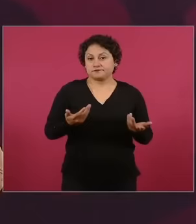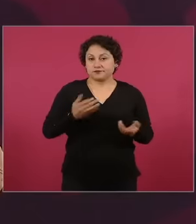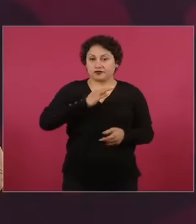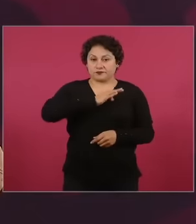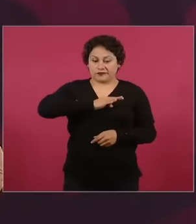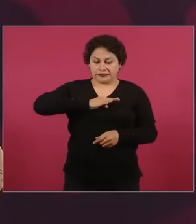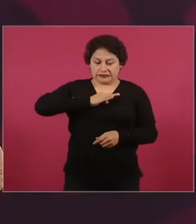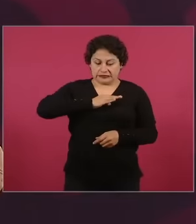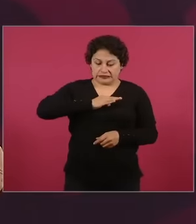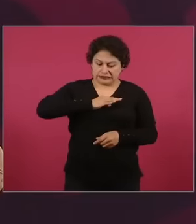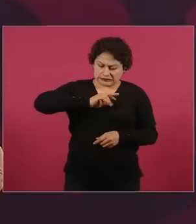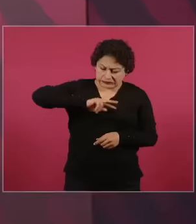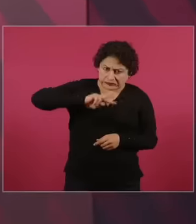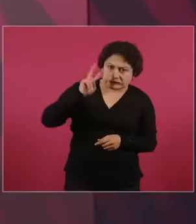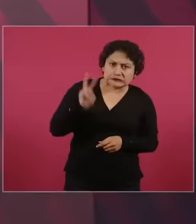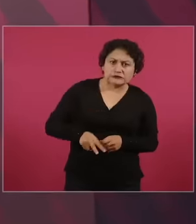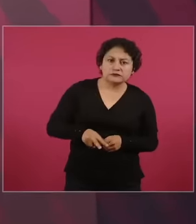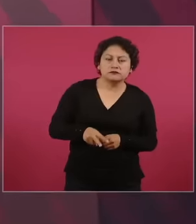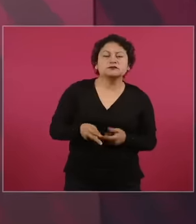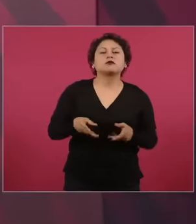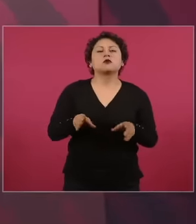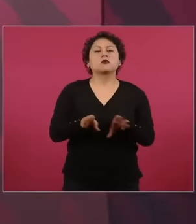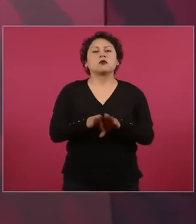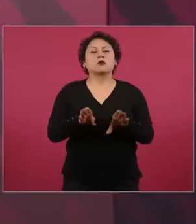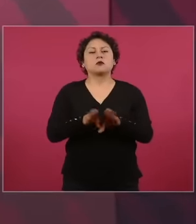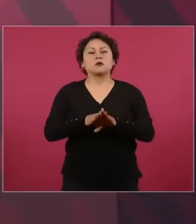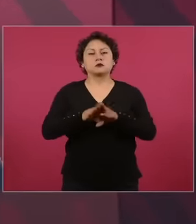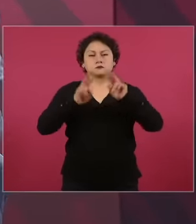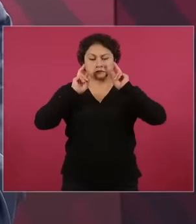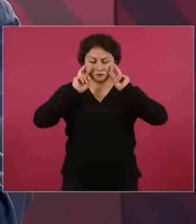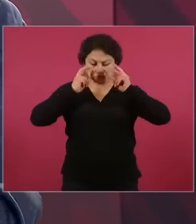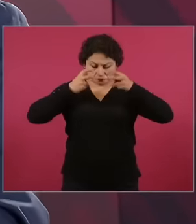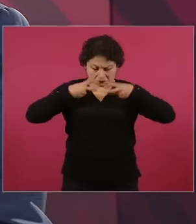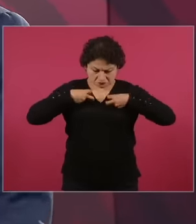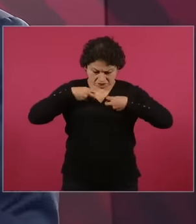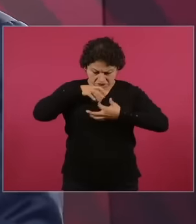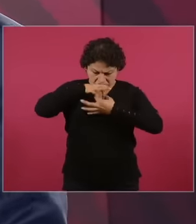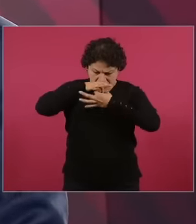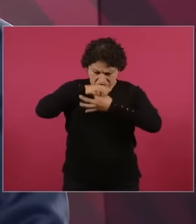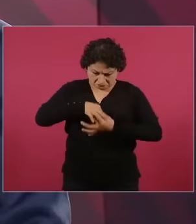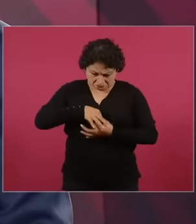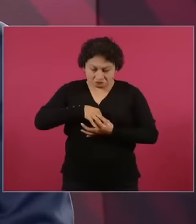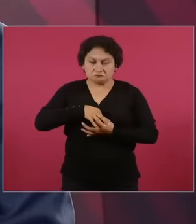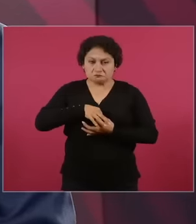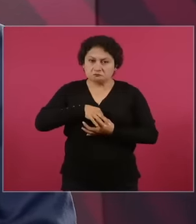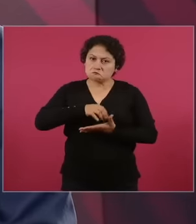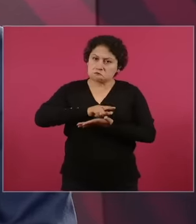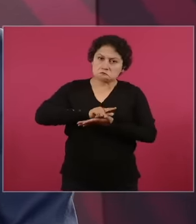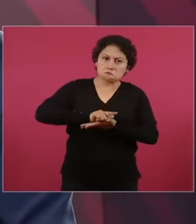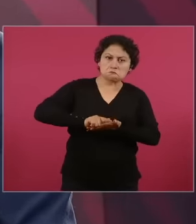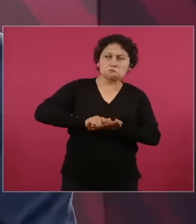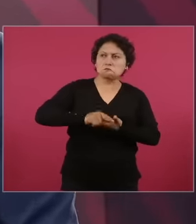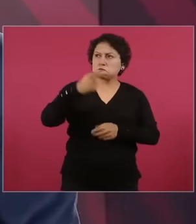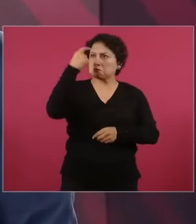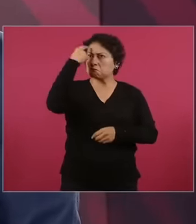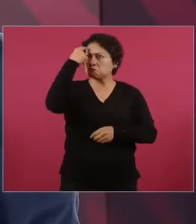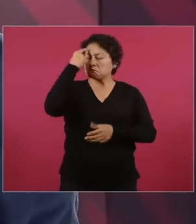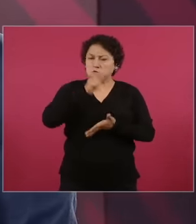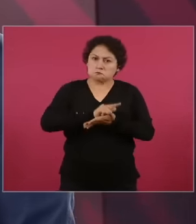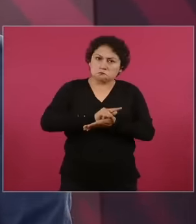being good with our conscience and being good with one's neighbor, so clarifying that is